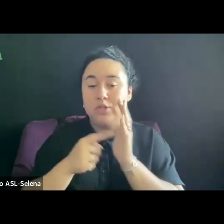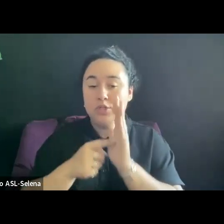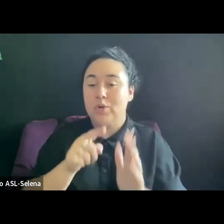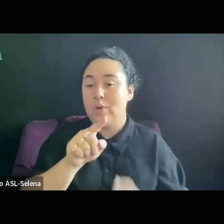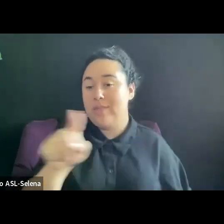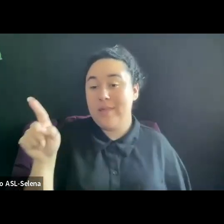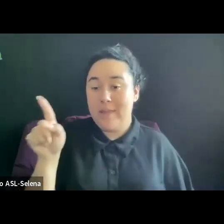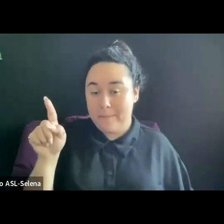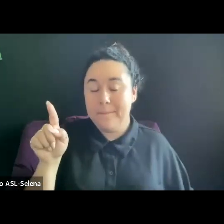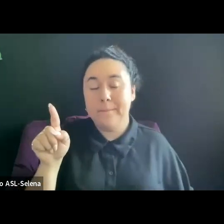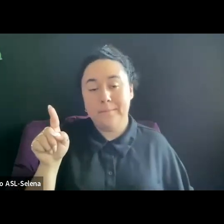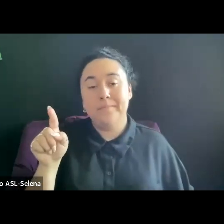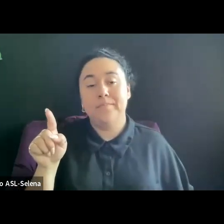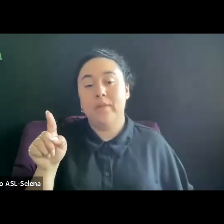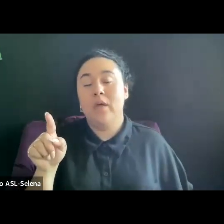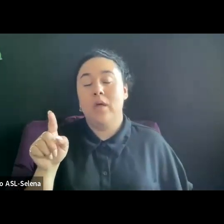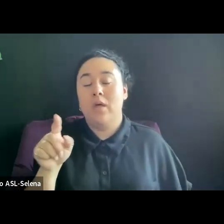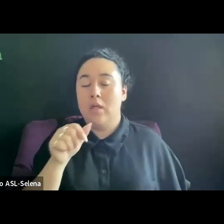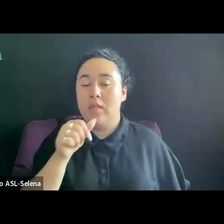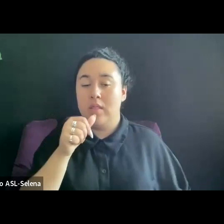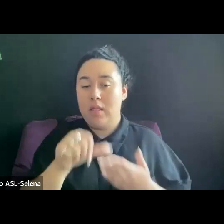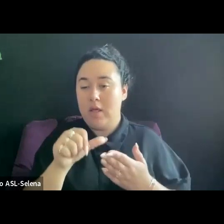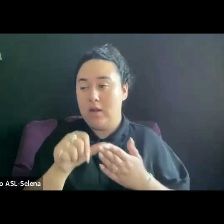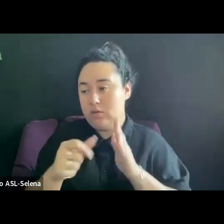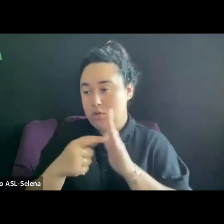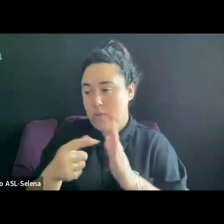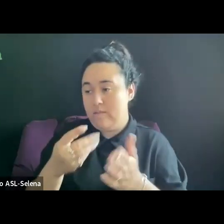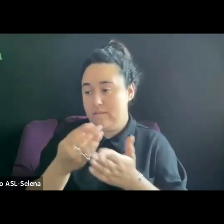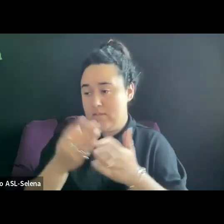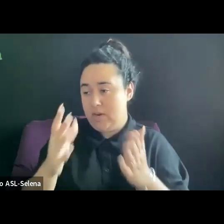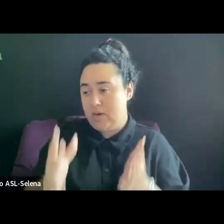DISTRIBUTORS TO SHOW THAT THERE WAS INTEREST AND PARTNERSHIPS IN PLACE.